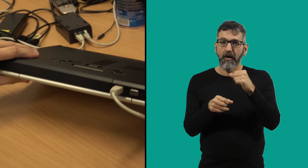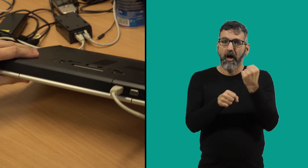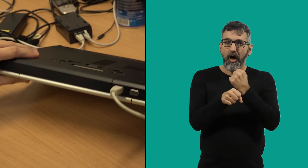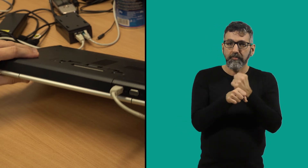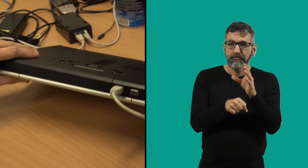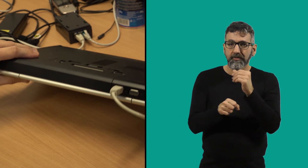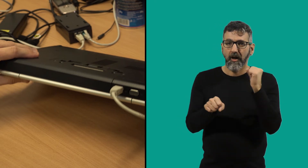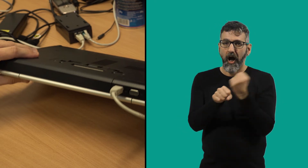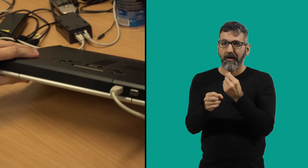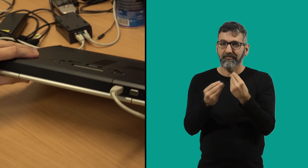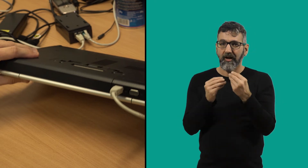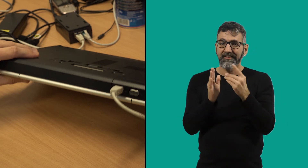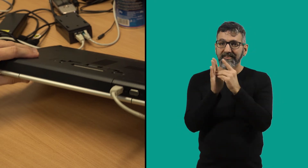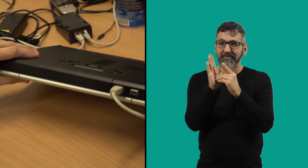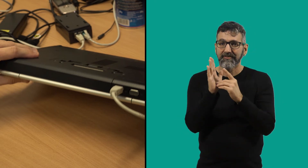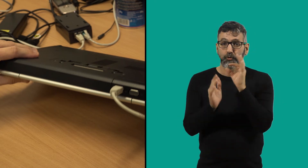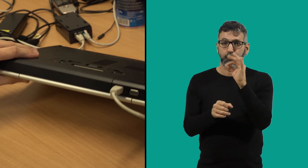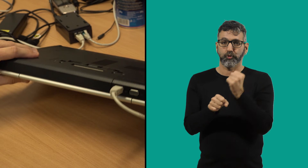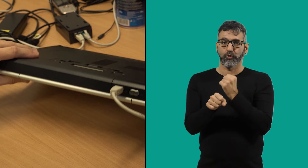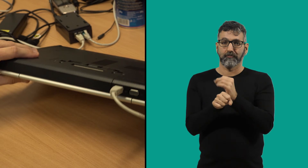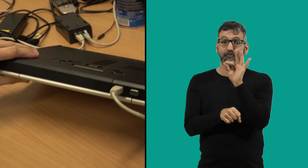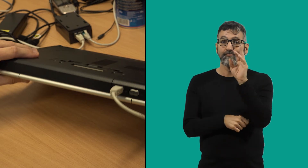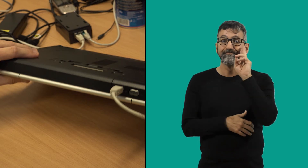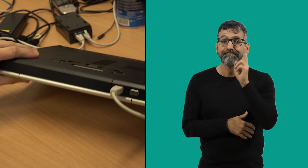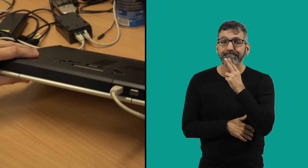Working with hardware is definitely a good job for deaf people.